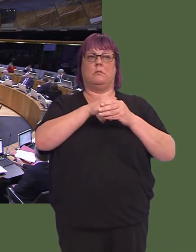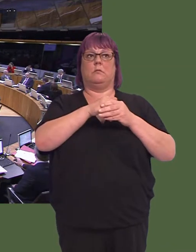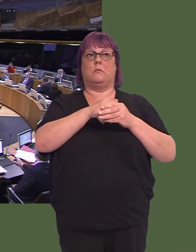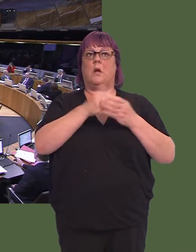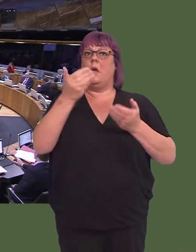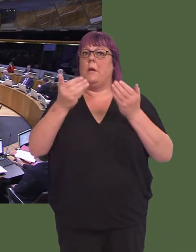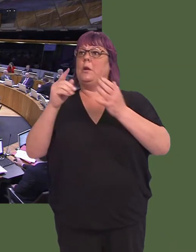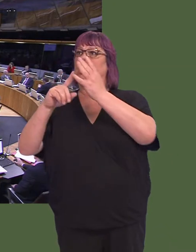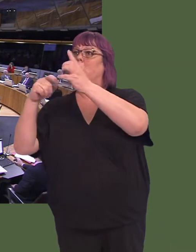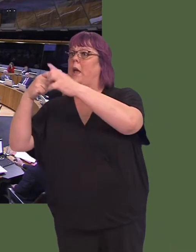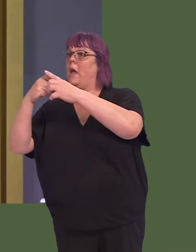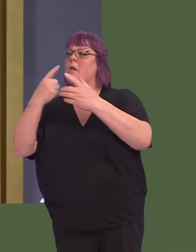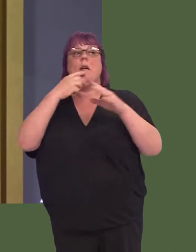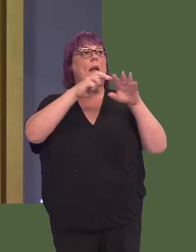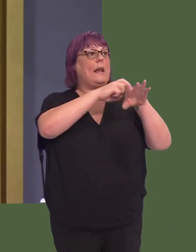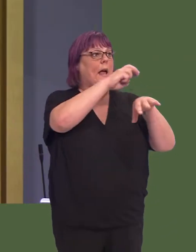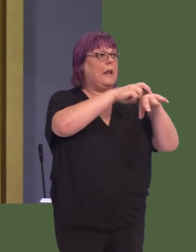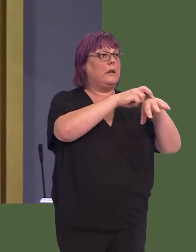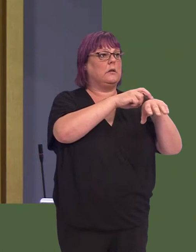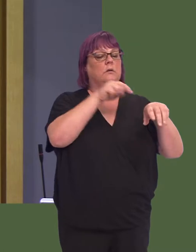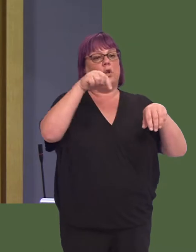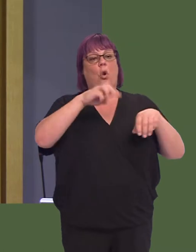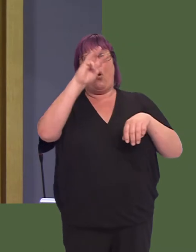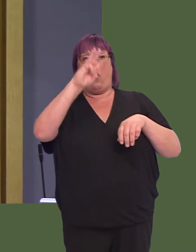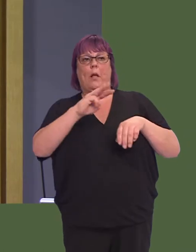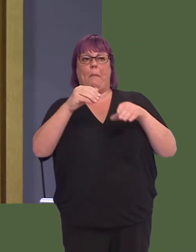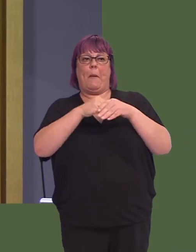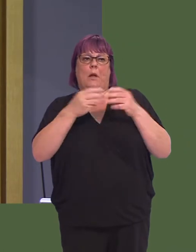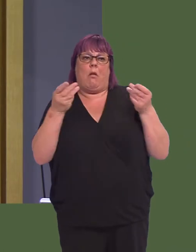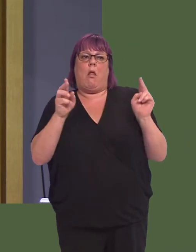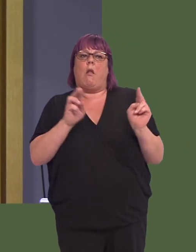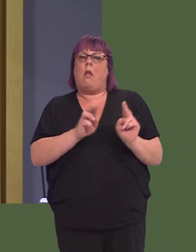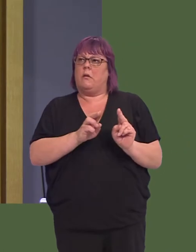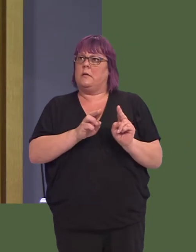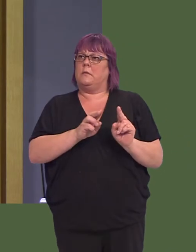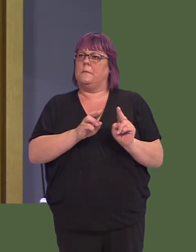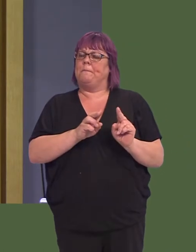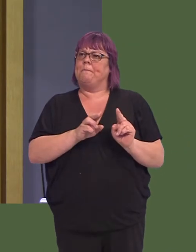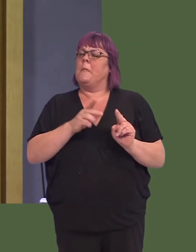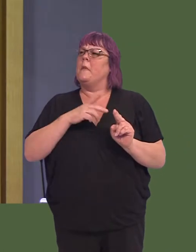to the rest of the UK and Ireland, as youíve just said, membership is much lower than it is in those other nations.